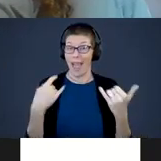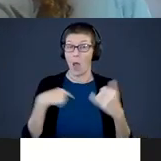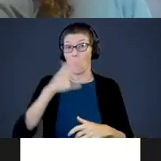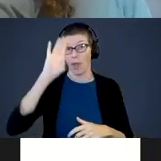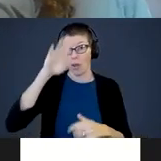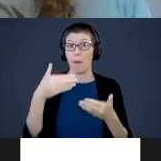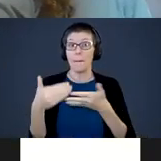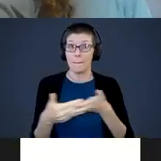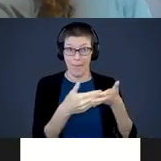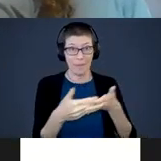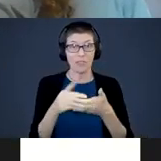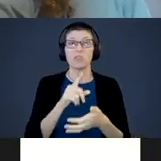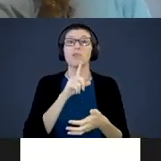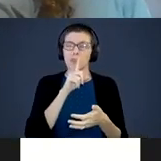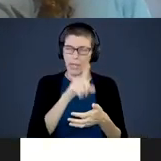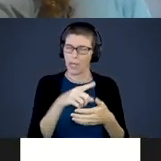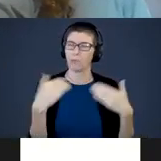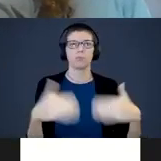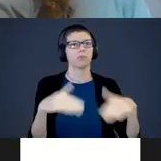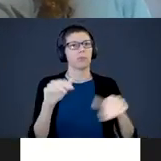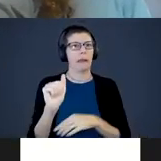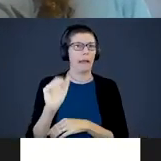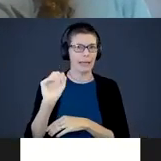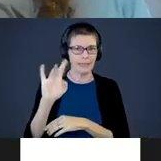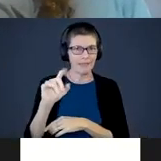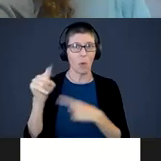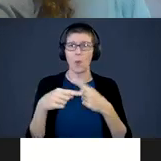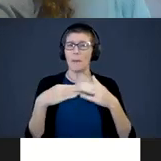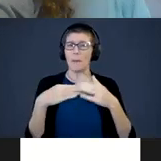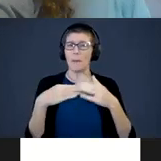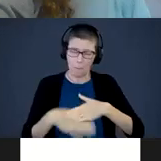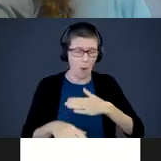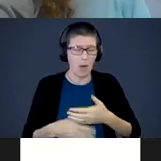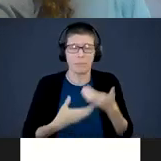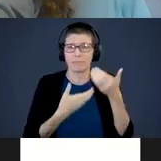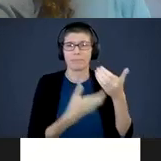are really very active from the minute they are born. Their brains are taking in new information